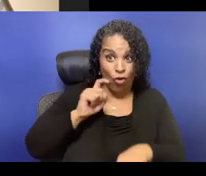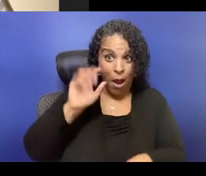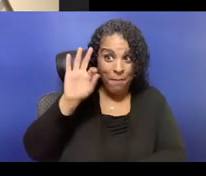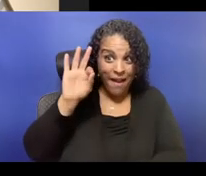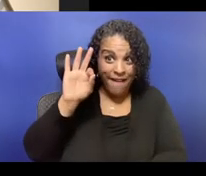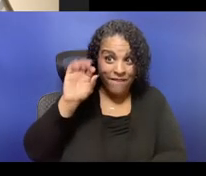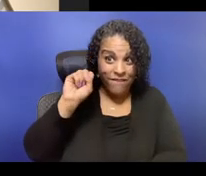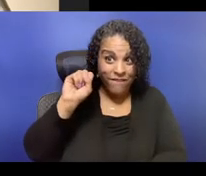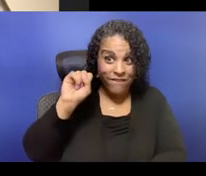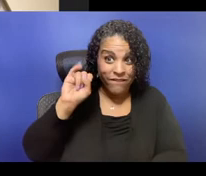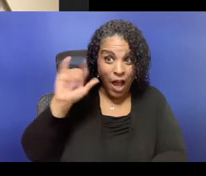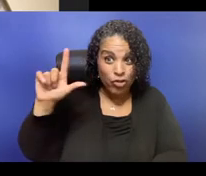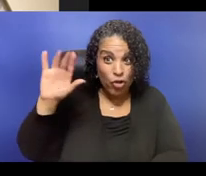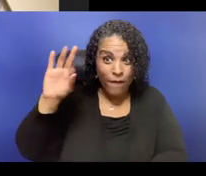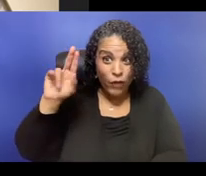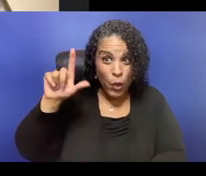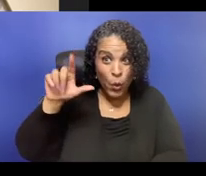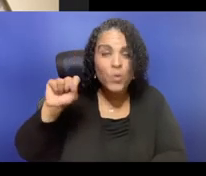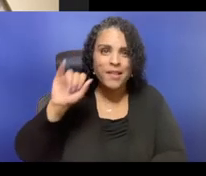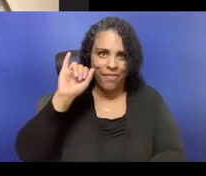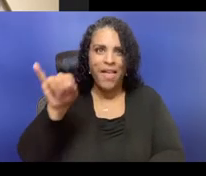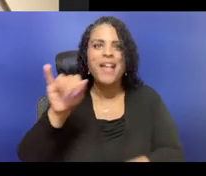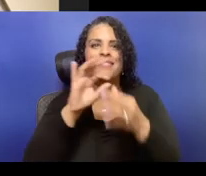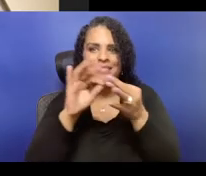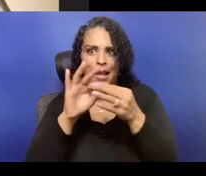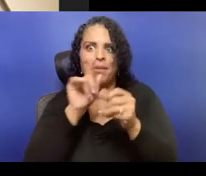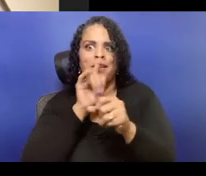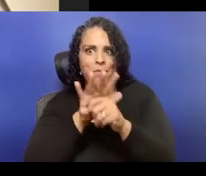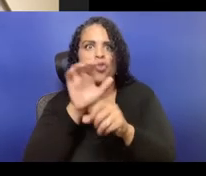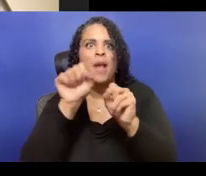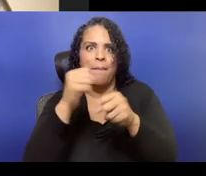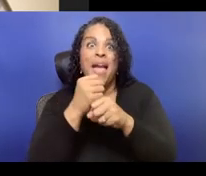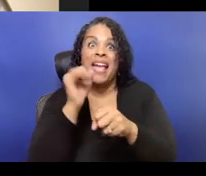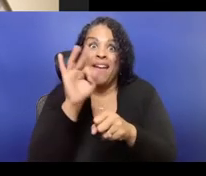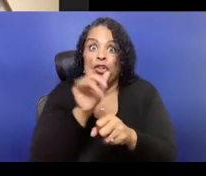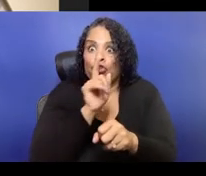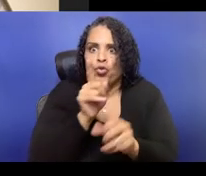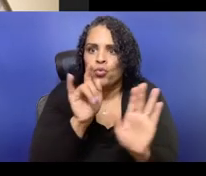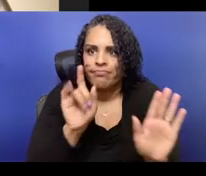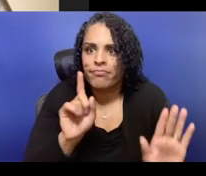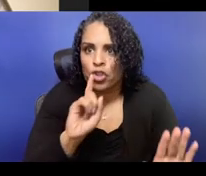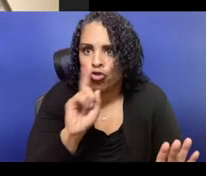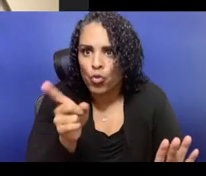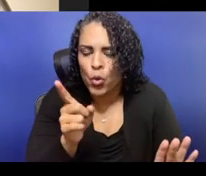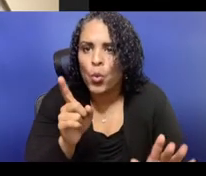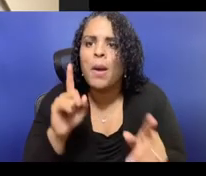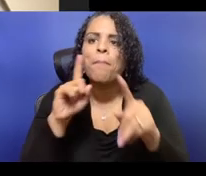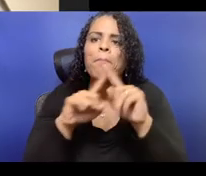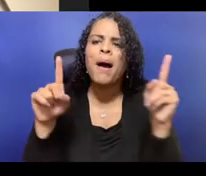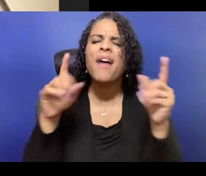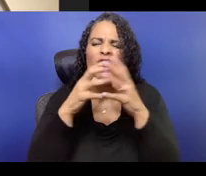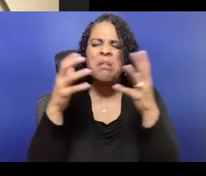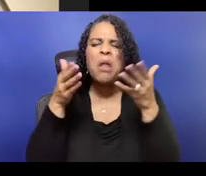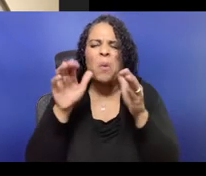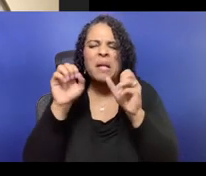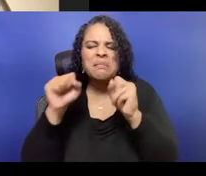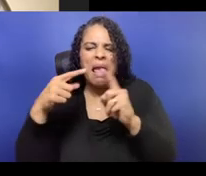and we'll never get towards any sort of sustainability. So once people are sorta confronted with that reality,